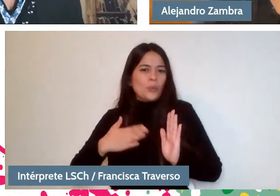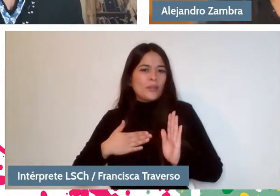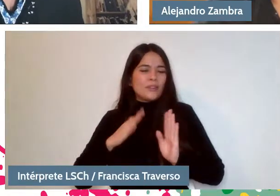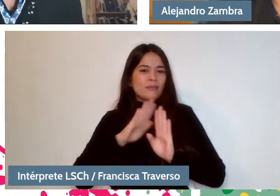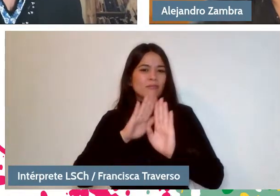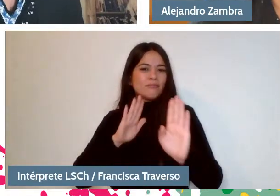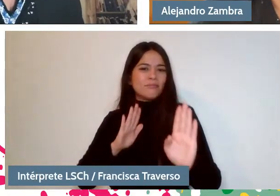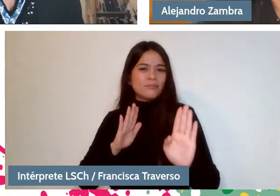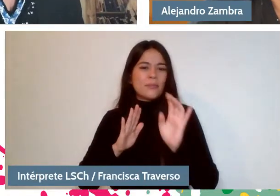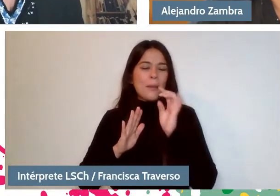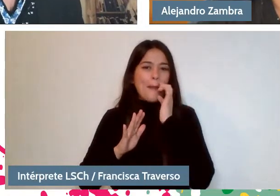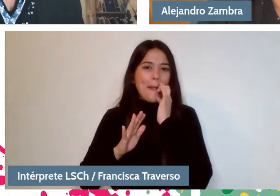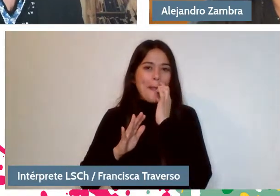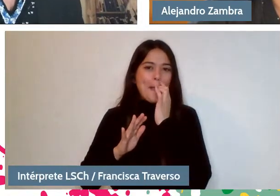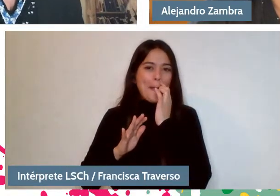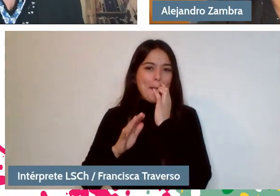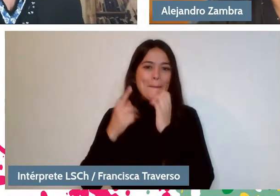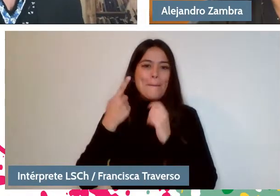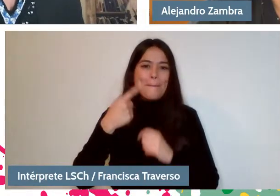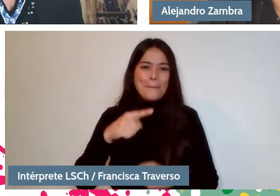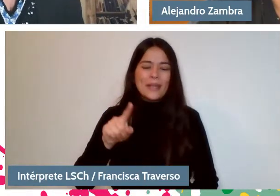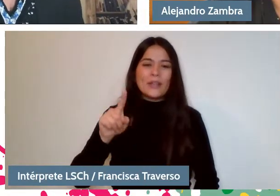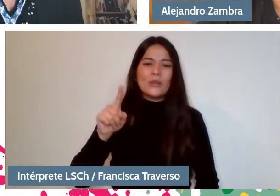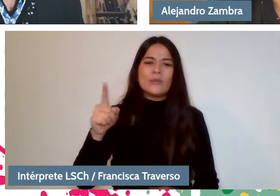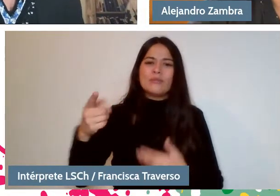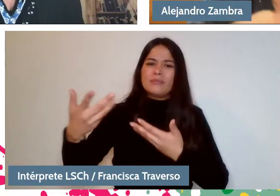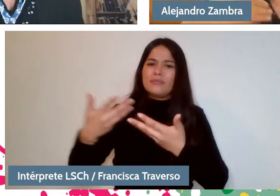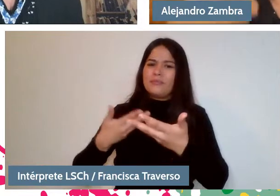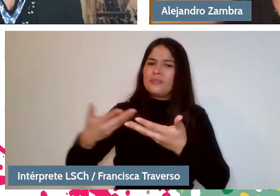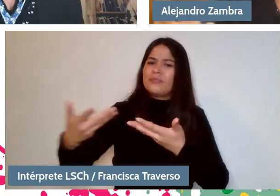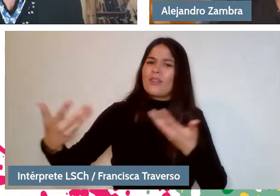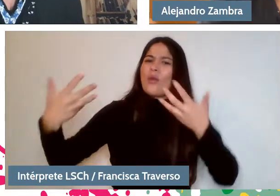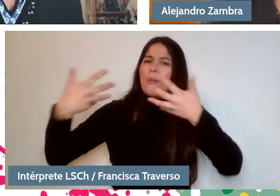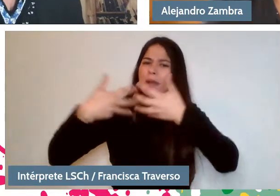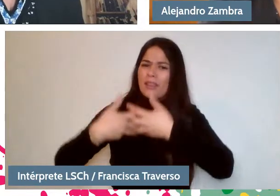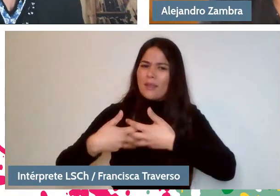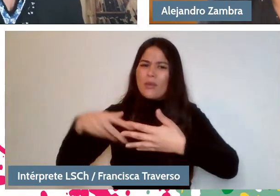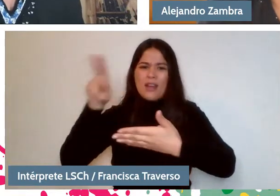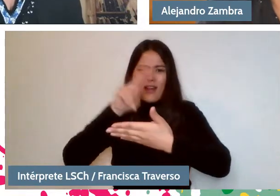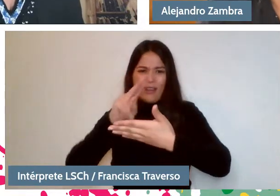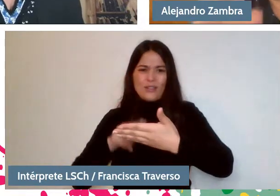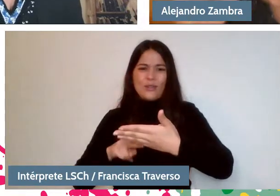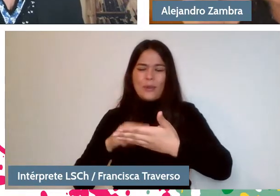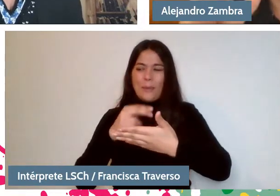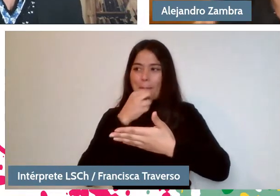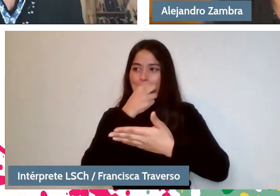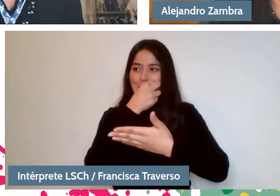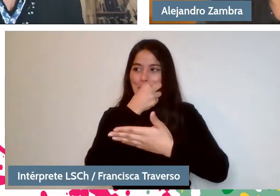In this case in this kind of reader that I am. That interests me a lot.